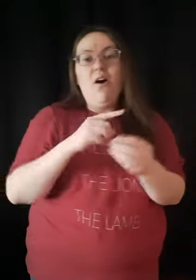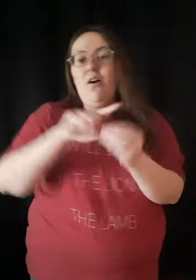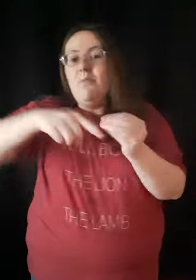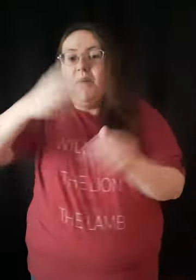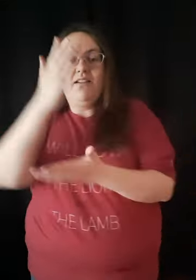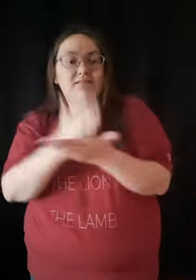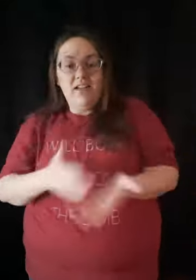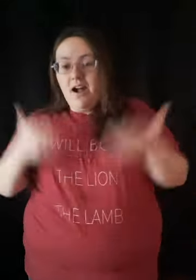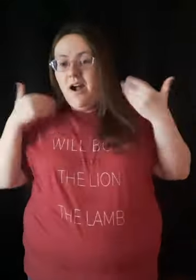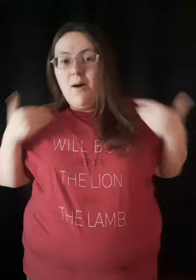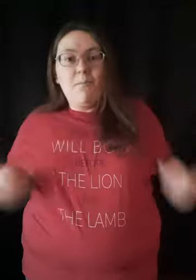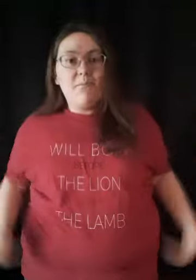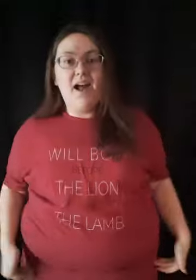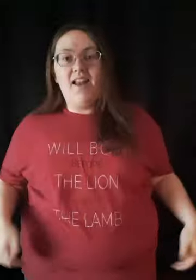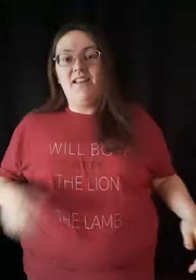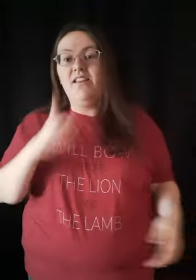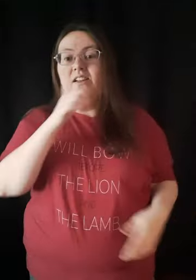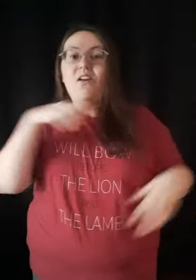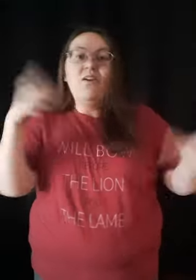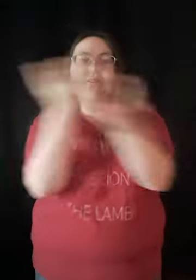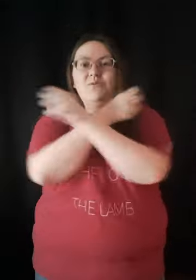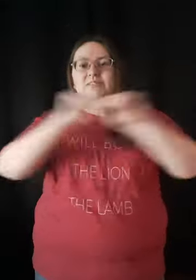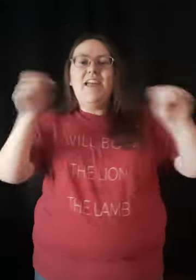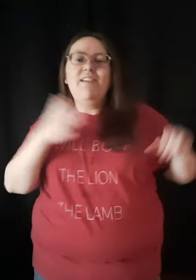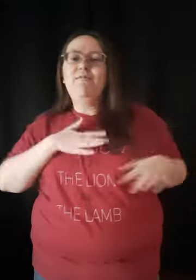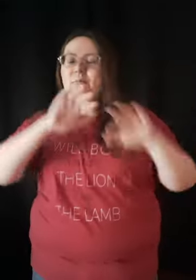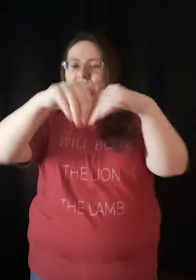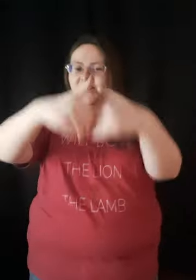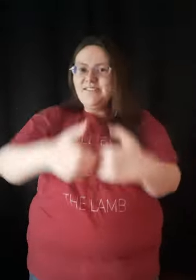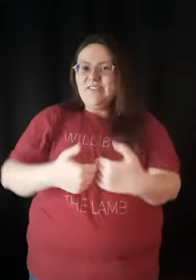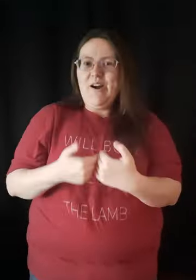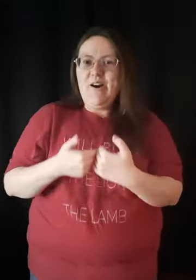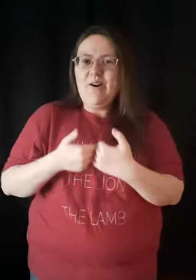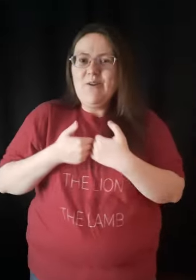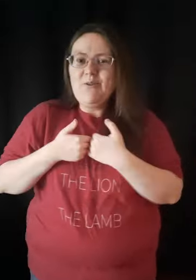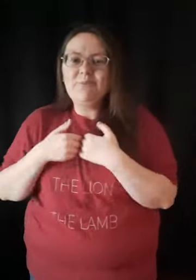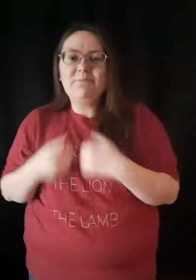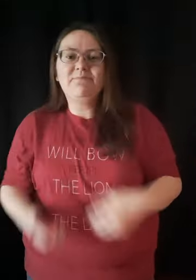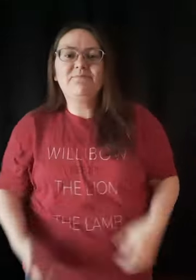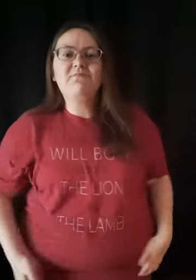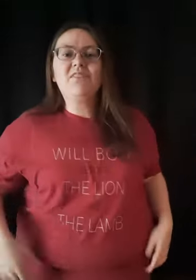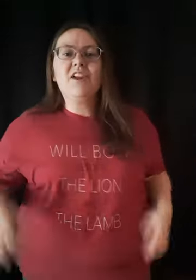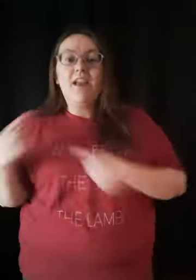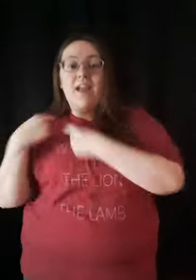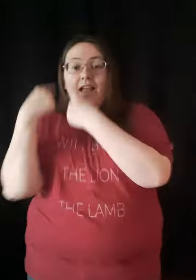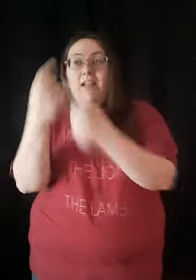All about Somebody Who saved my soul